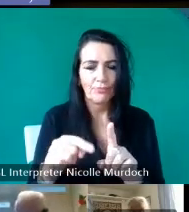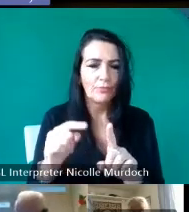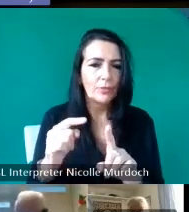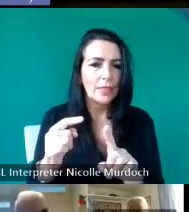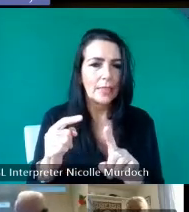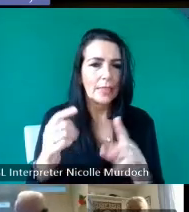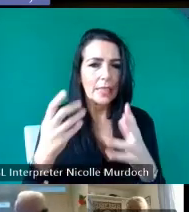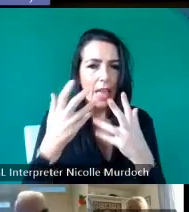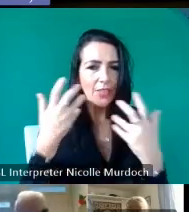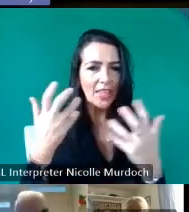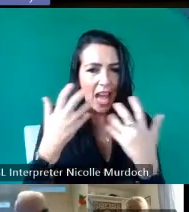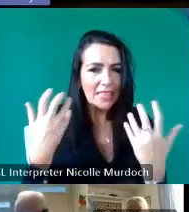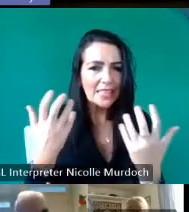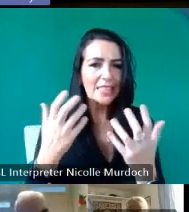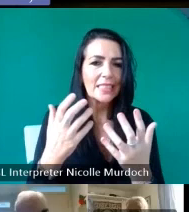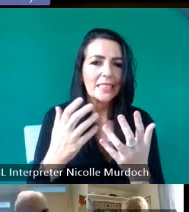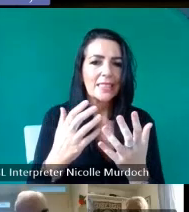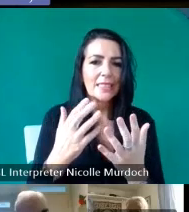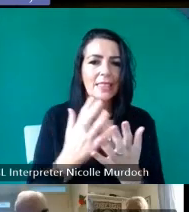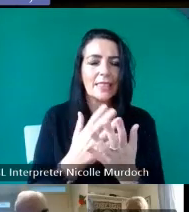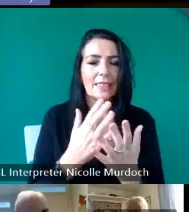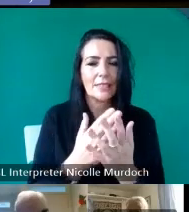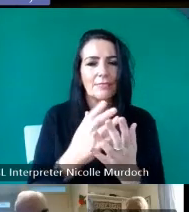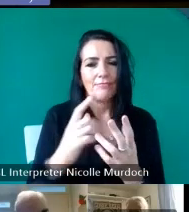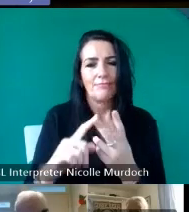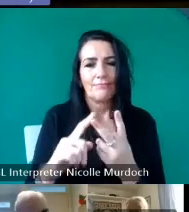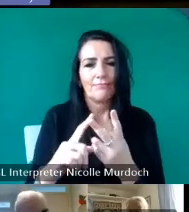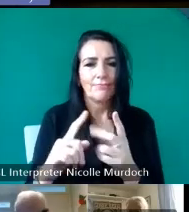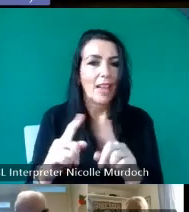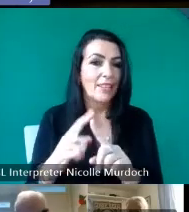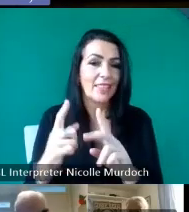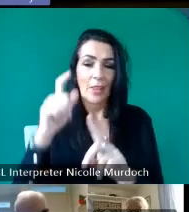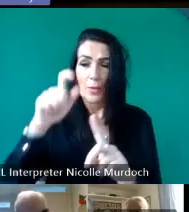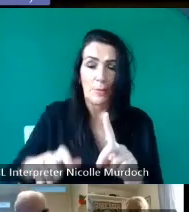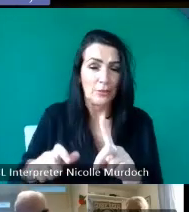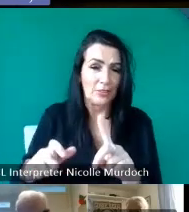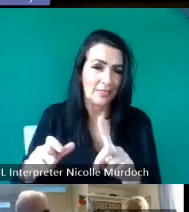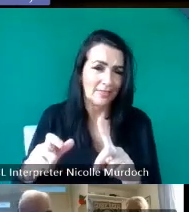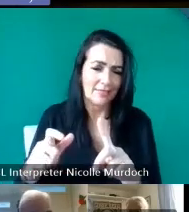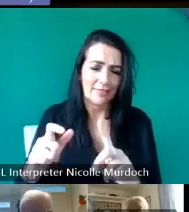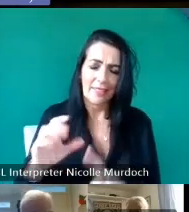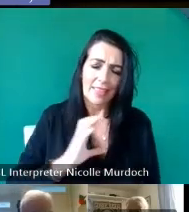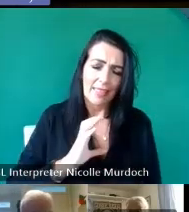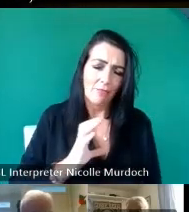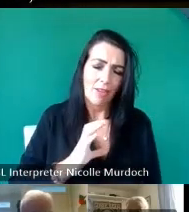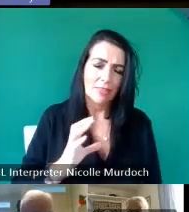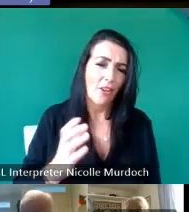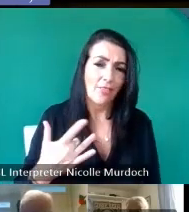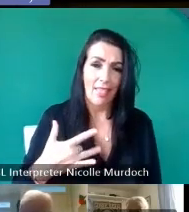facial Margaret facial was another one of these colorful character belong to the small house but